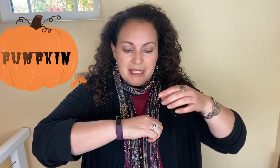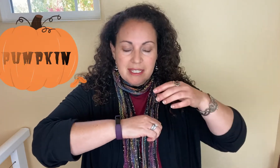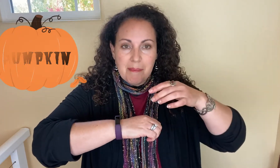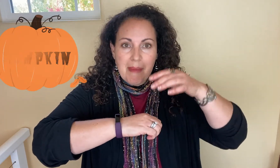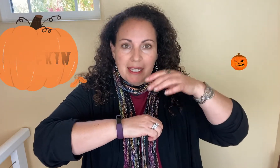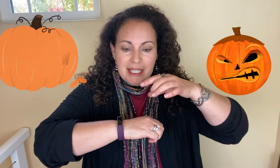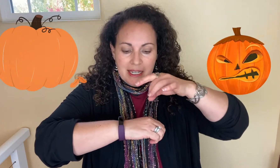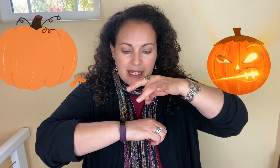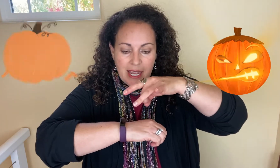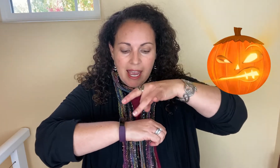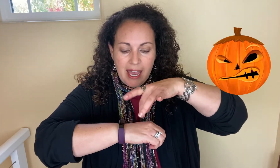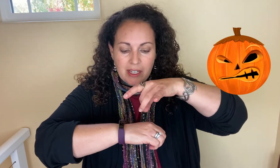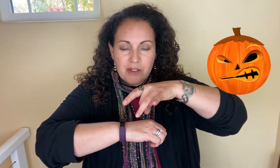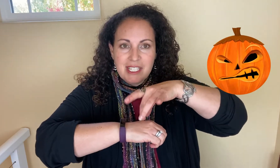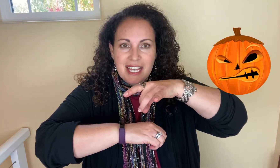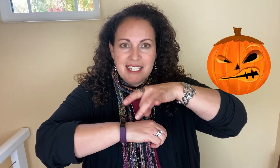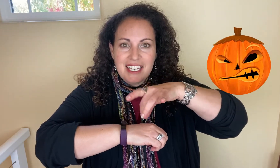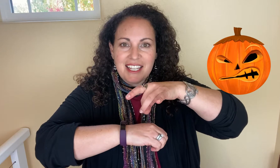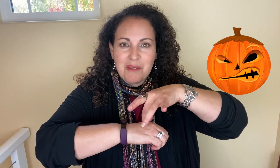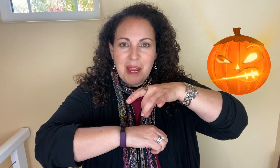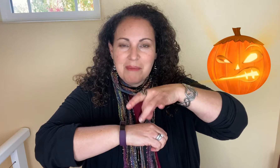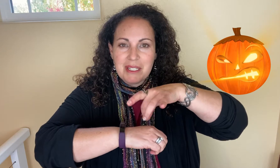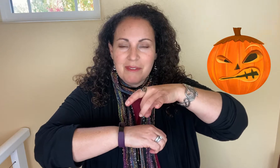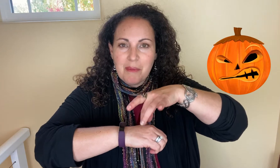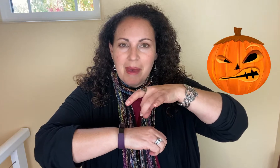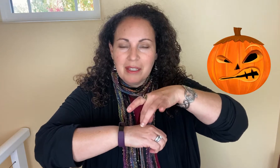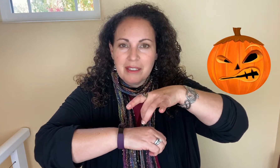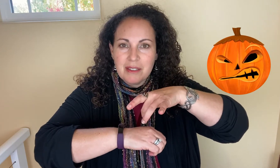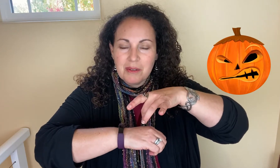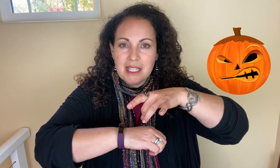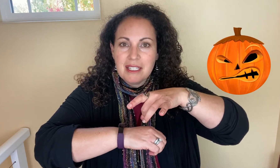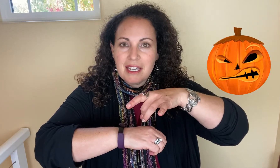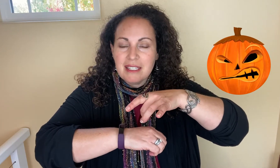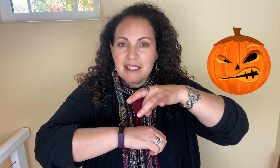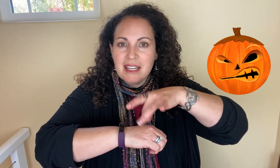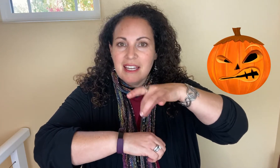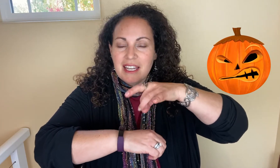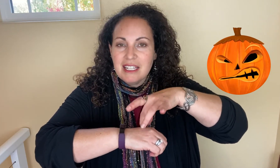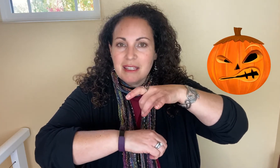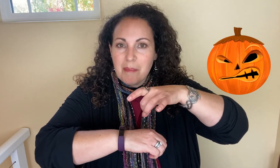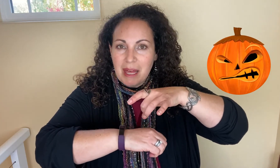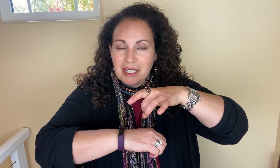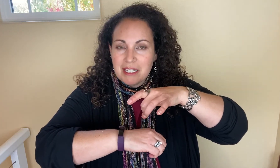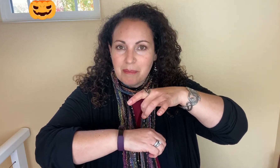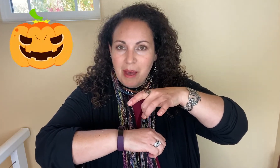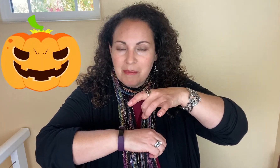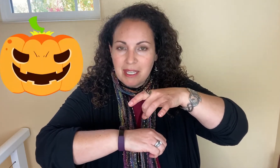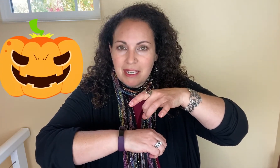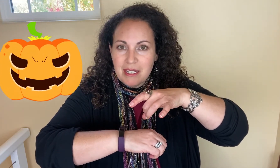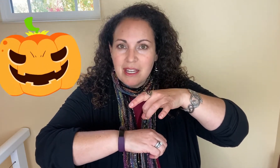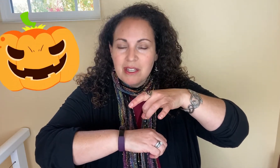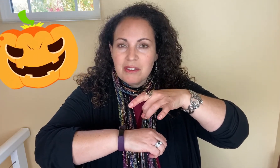It's a melon and you're testing the ripeness of the melon. So in this case the melon is a pumpkin.